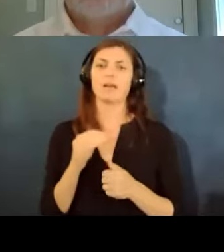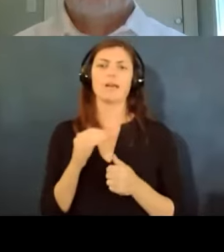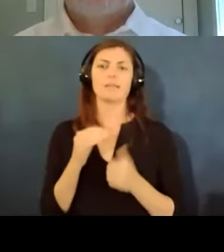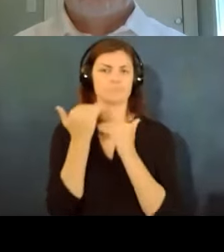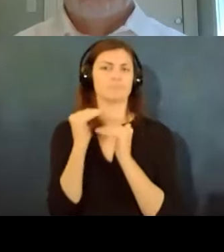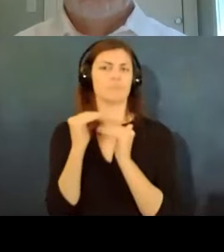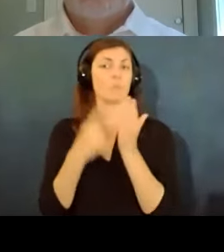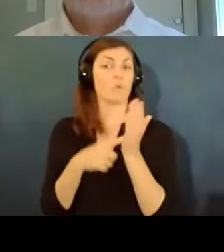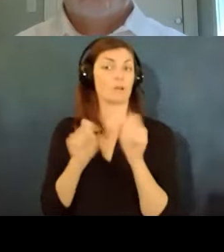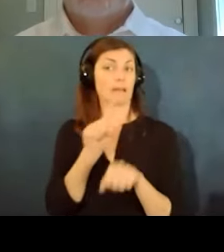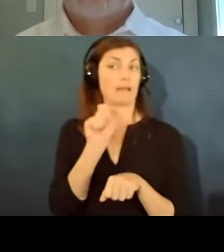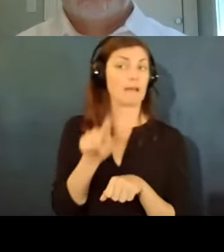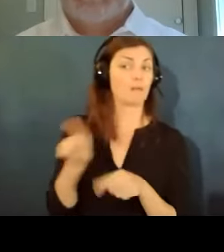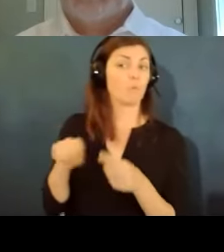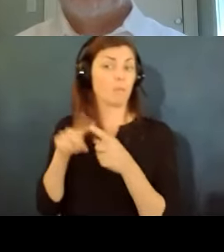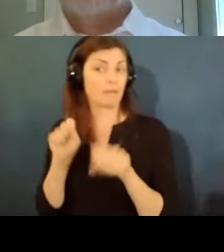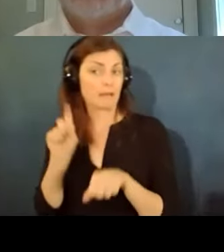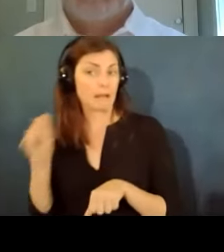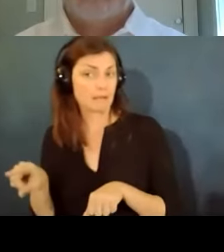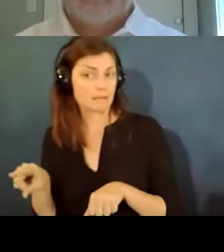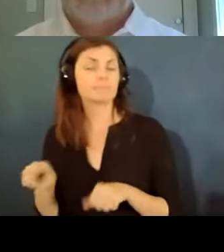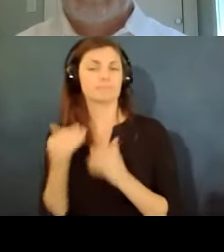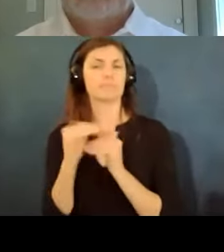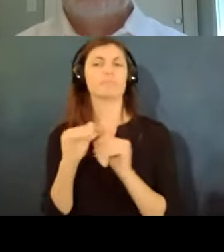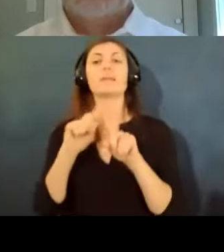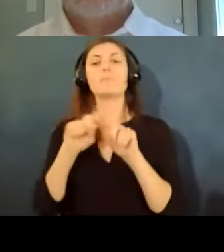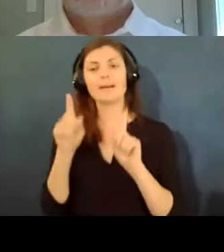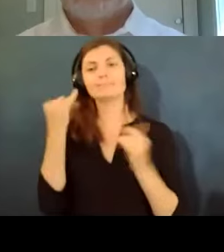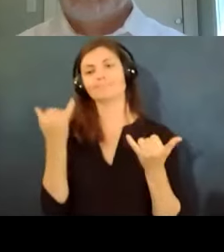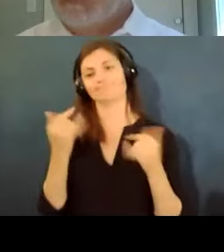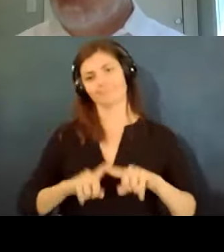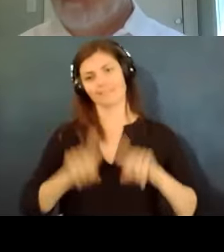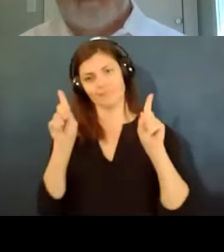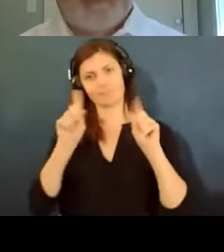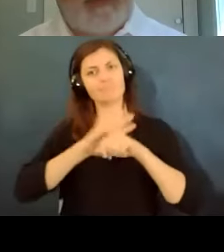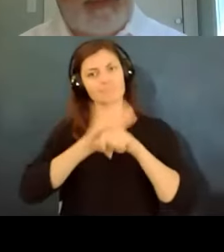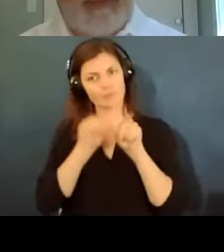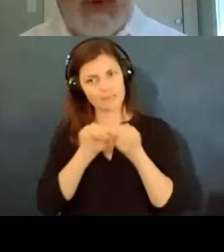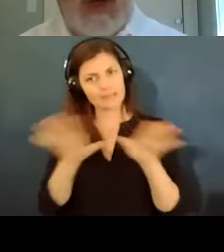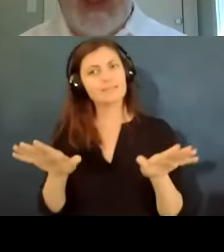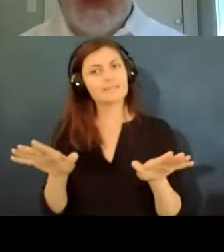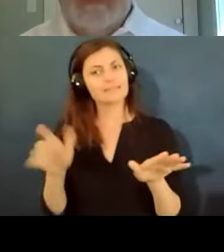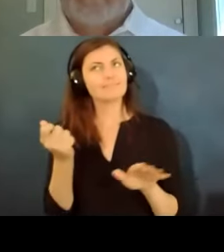but the eeoc has said that because of the pandemic and the um and the